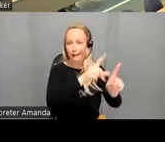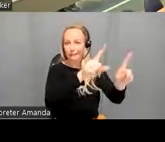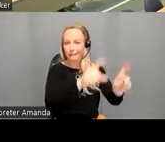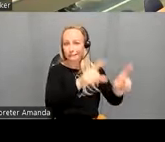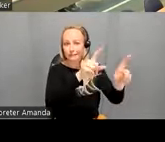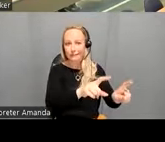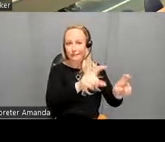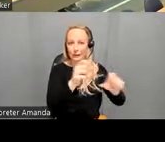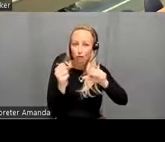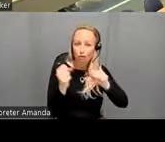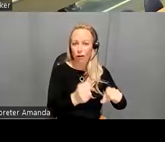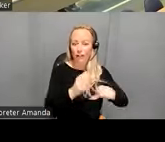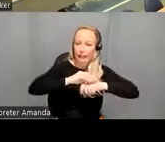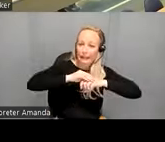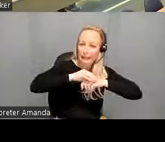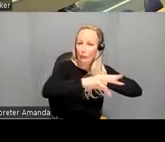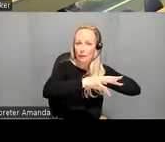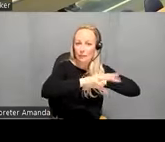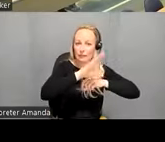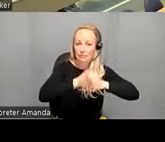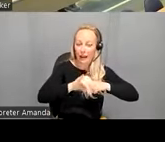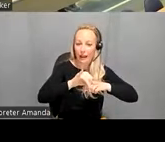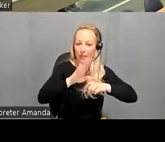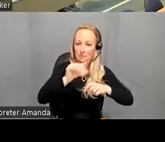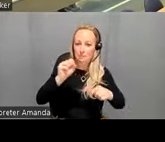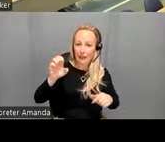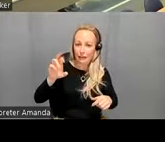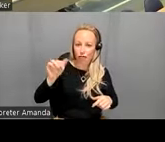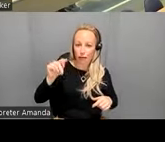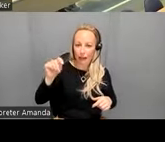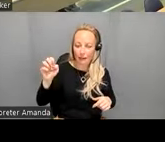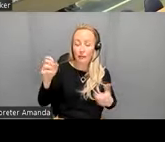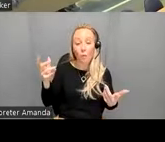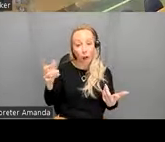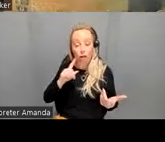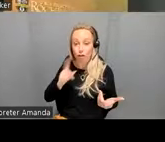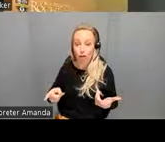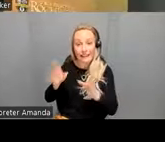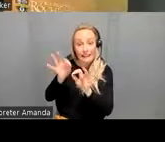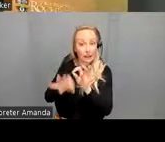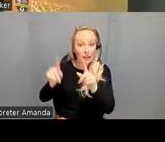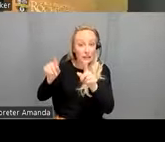so strongly influenced by the base rate right so the the simplest test is just closing your